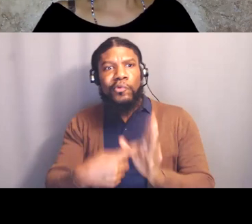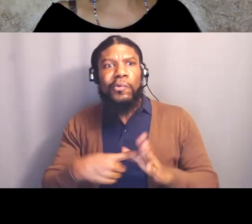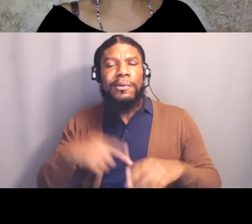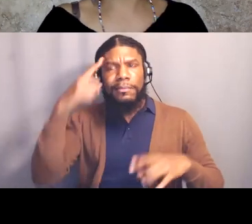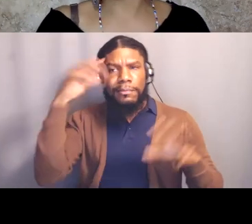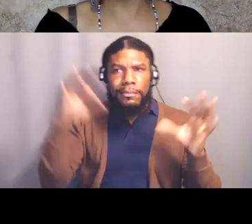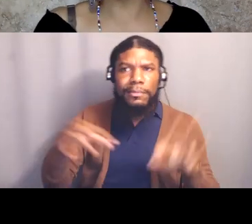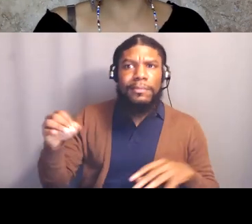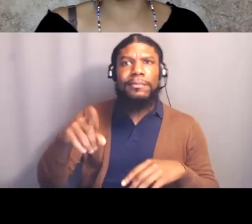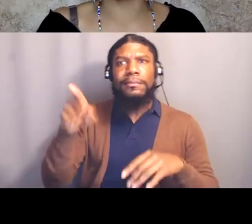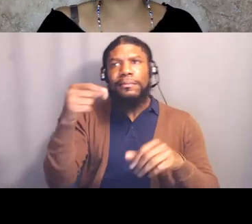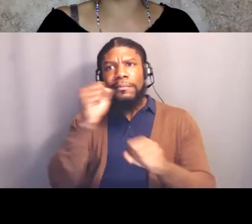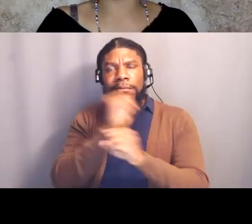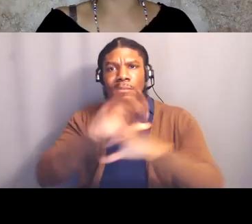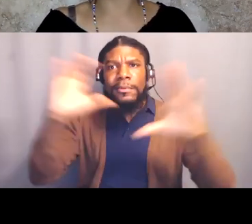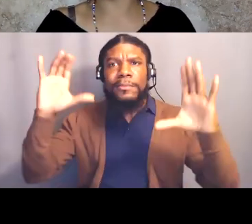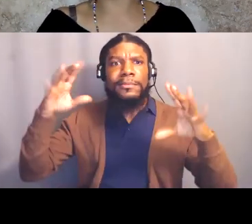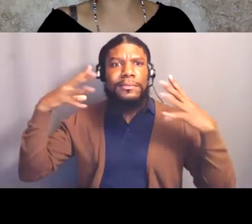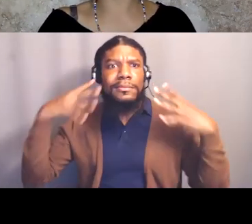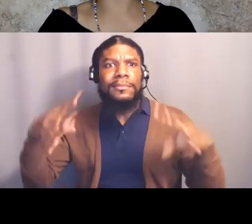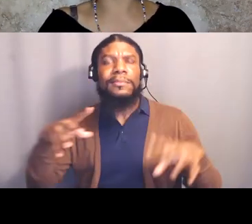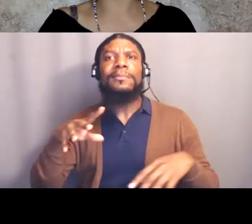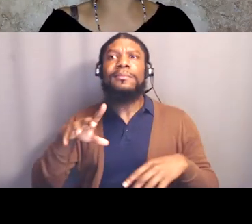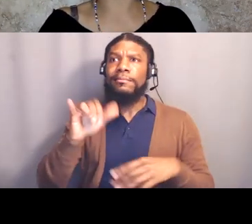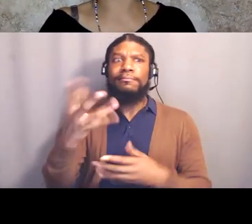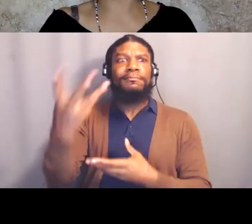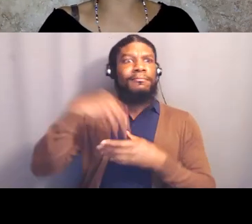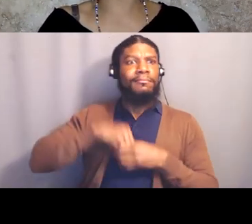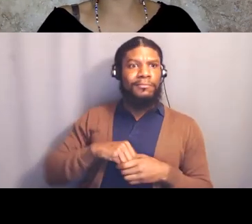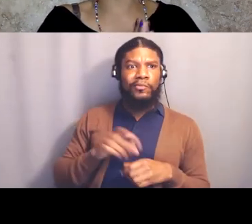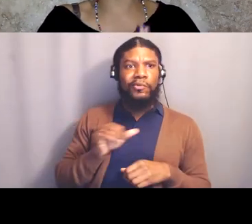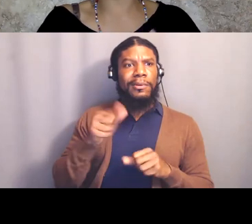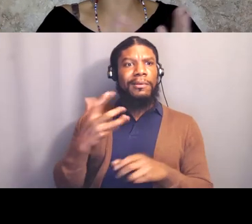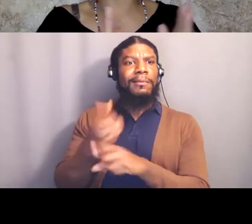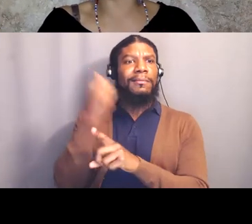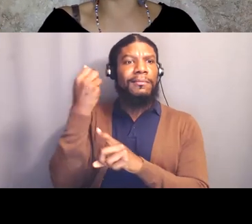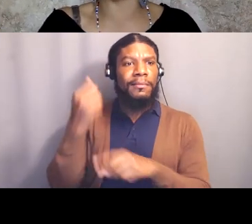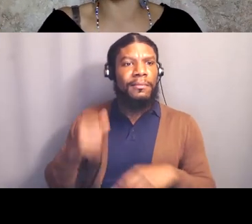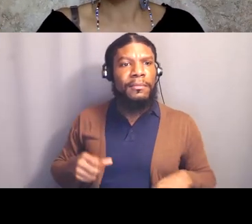And so building towards freedom requires three things, it requires that we vision,